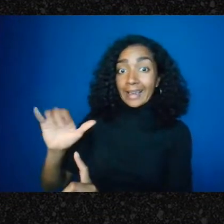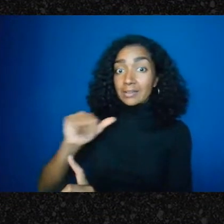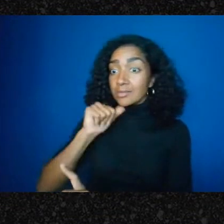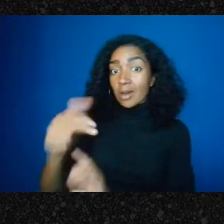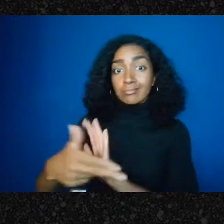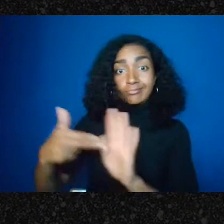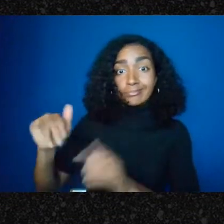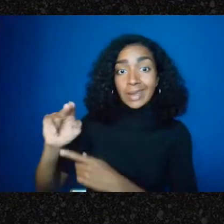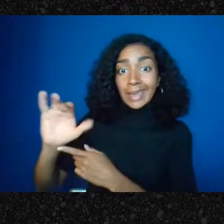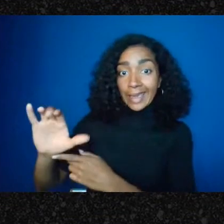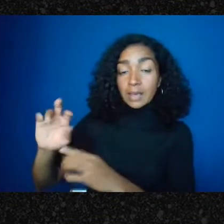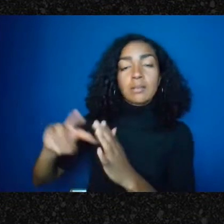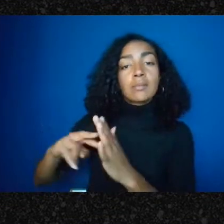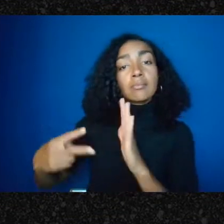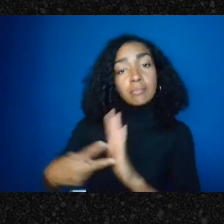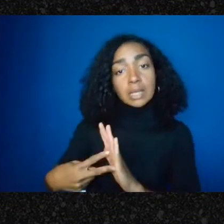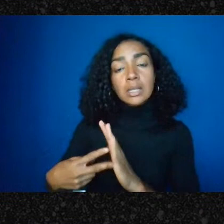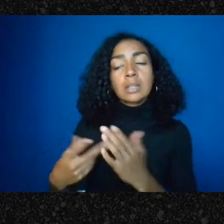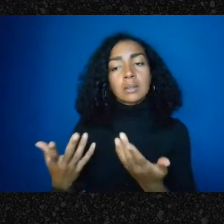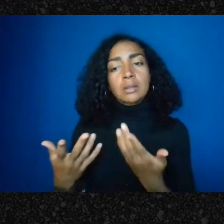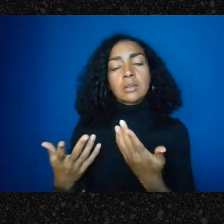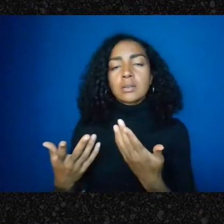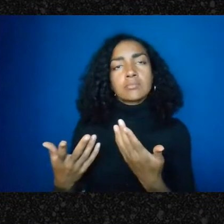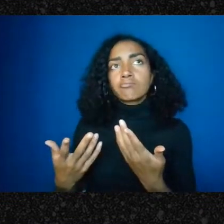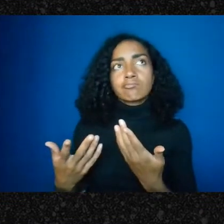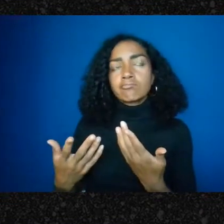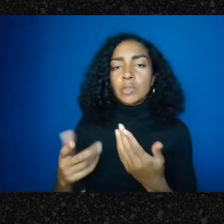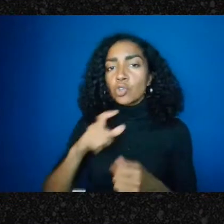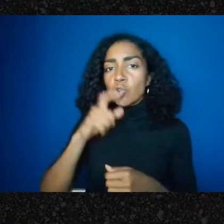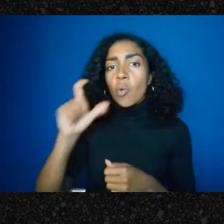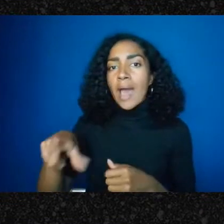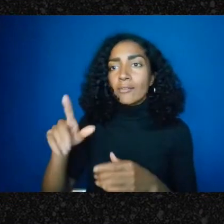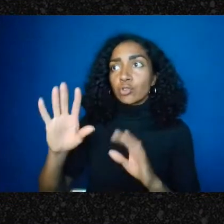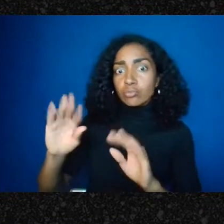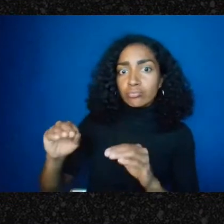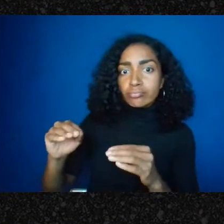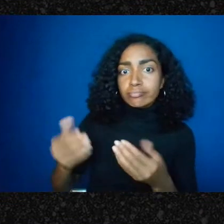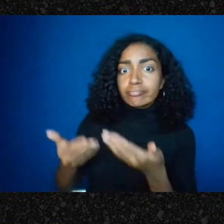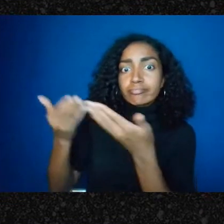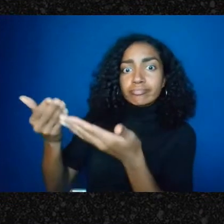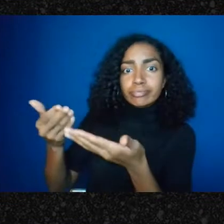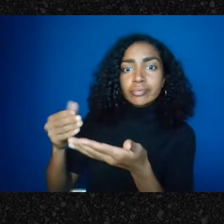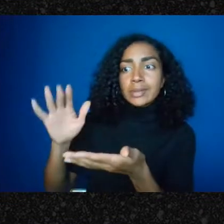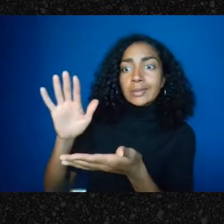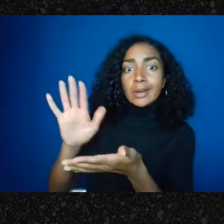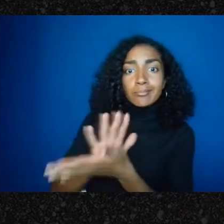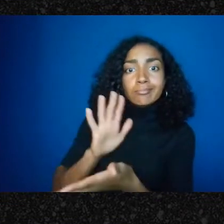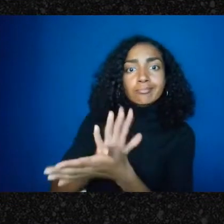chances are there you don't need to give documents about those people about people you're giving